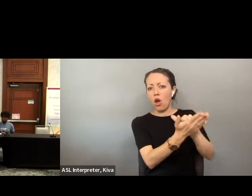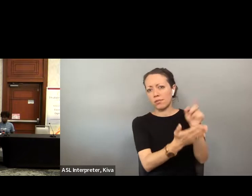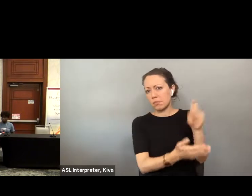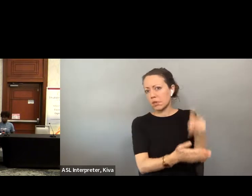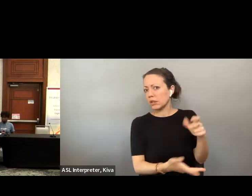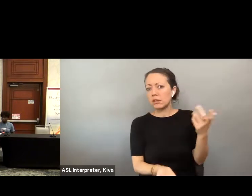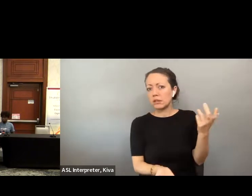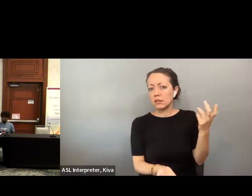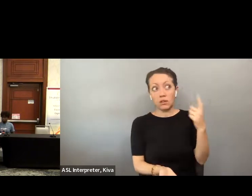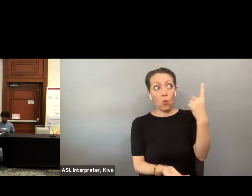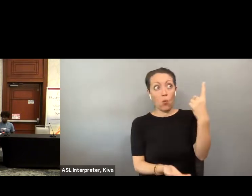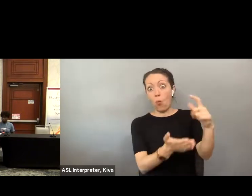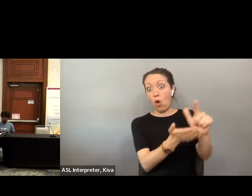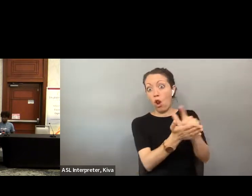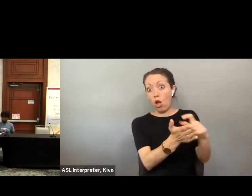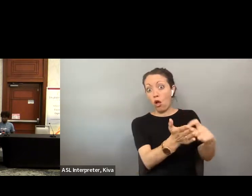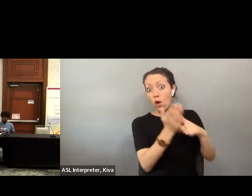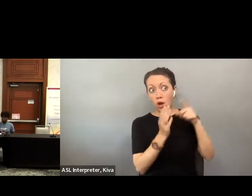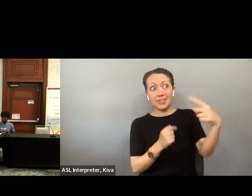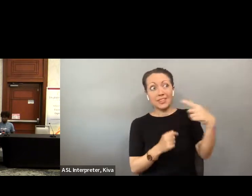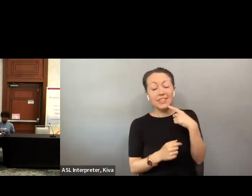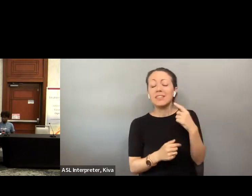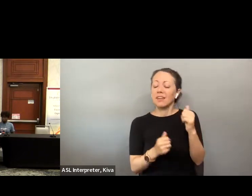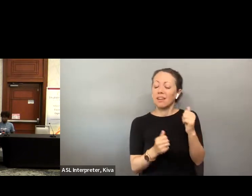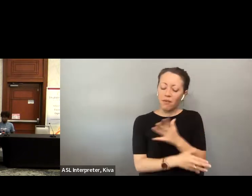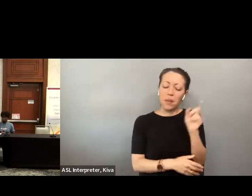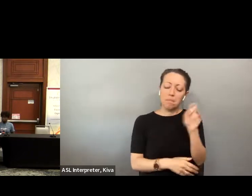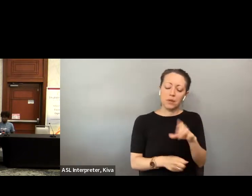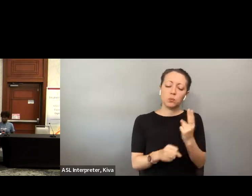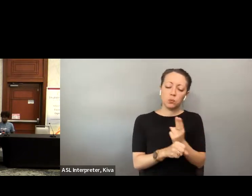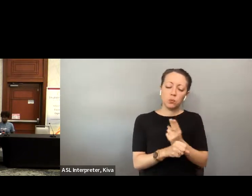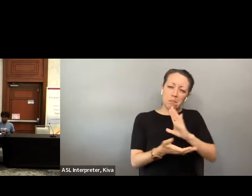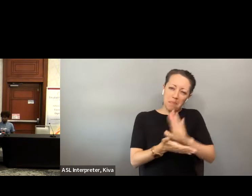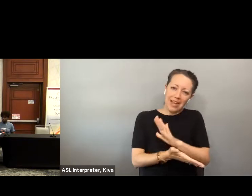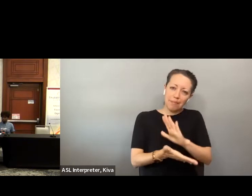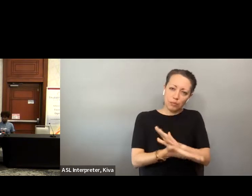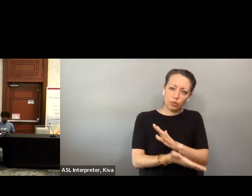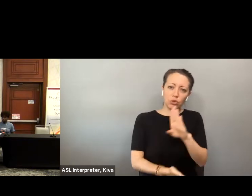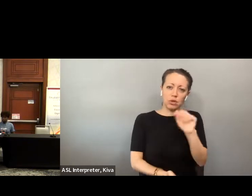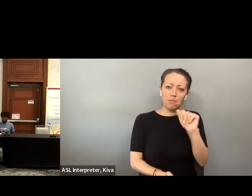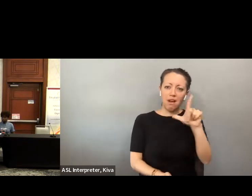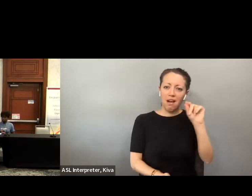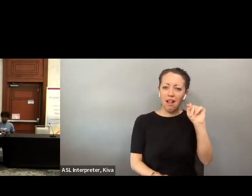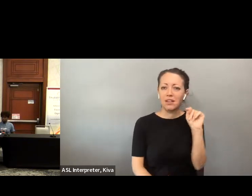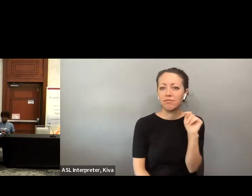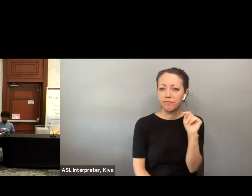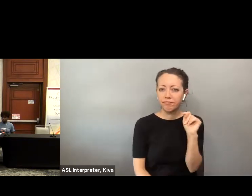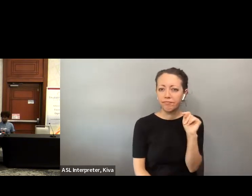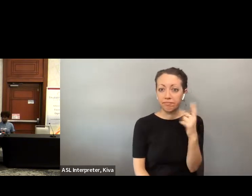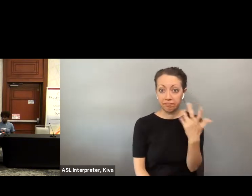elections office, we don't get too, we are constrained by the laws that exist on the books right now in Florida and one of those requirements is we we don't get to. We are constrained by the laws that exist on the books right now in Florida, and one of those requirements is that all voting is done using a paper ballot.